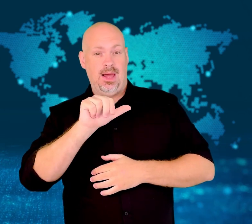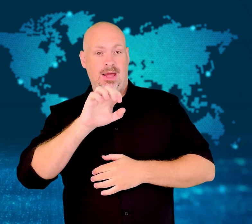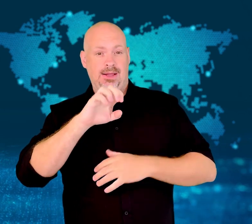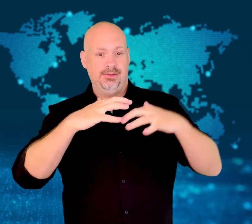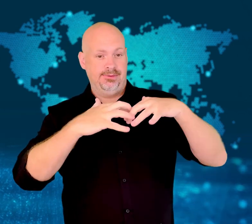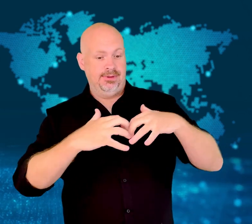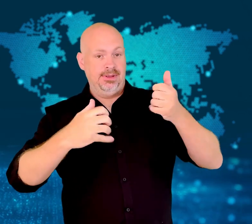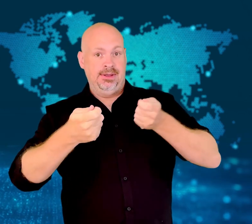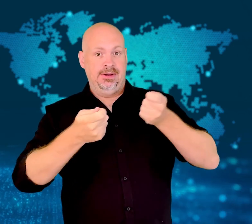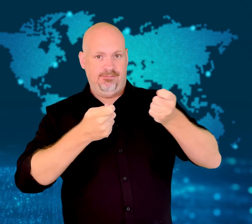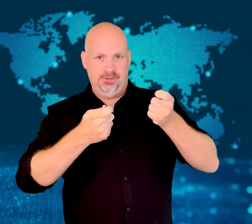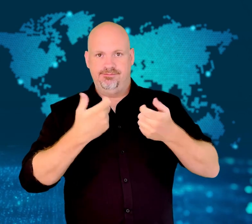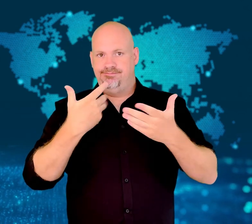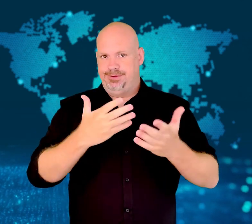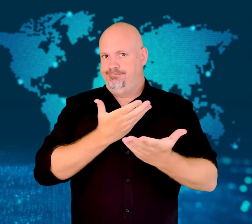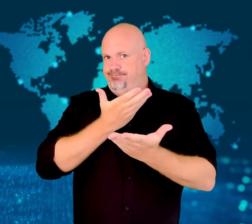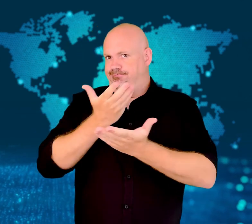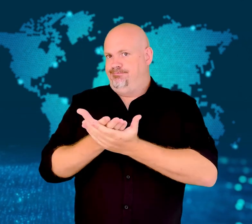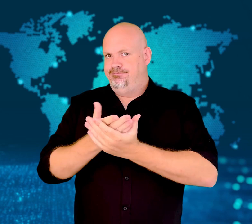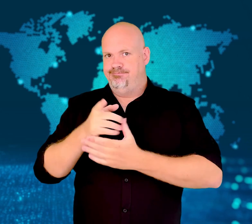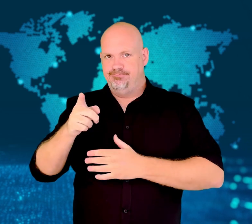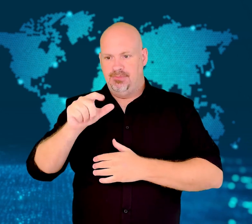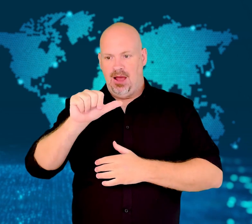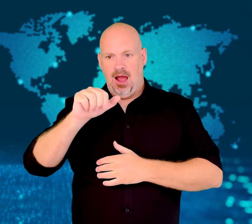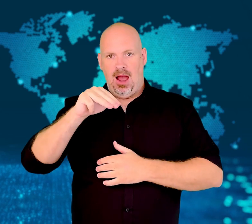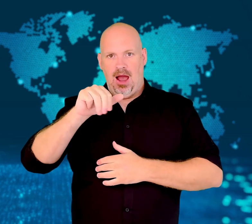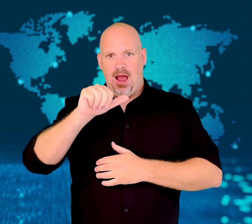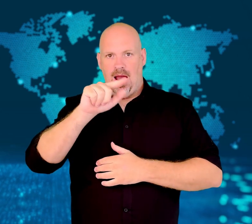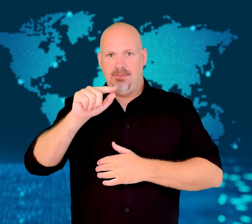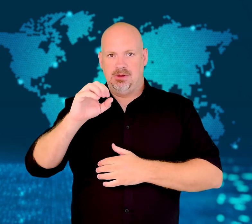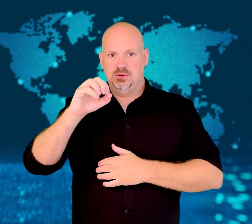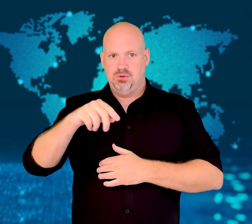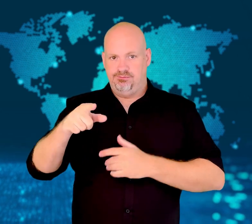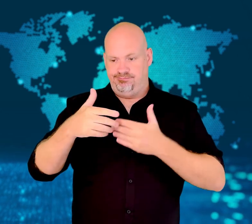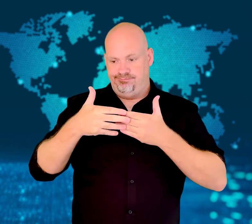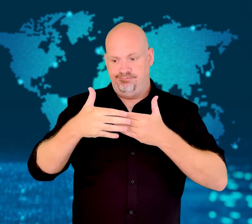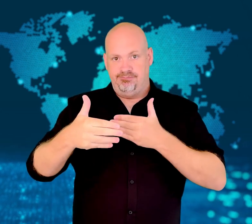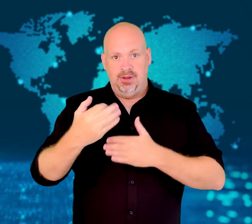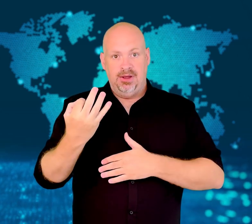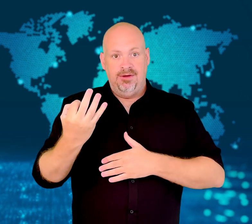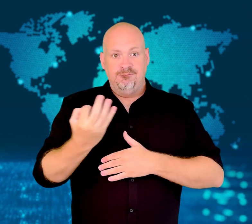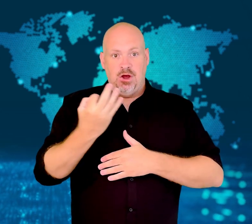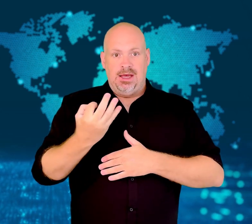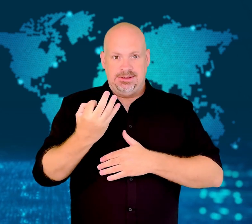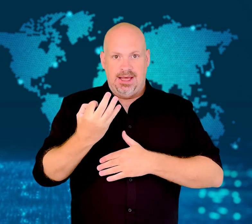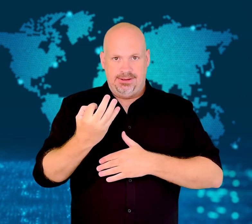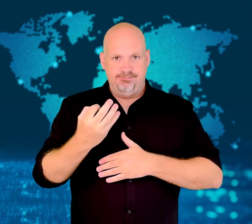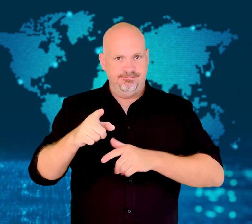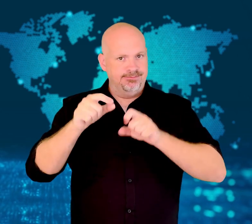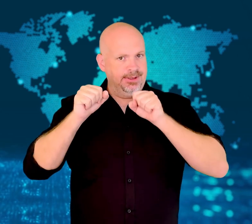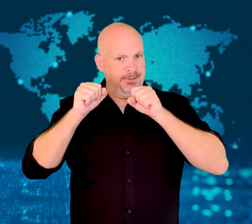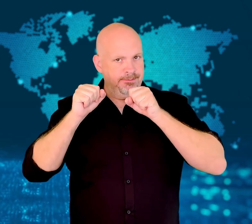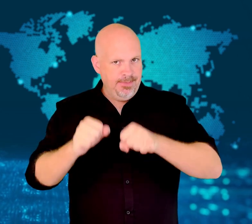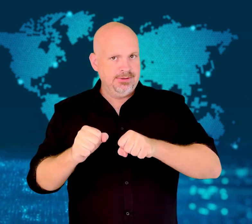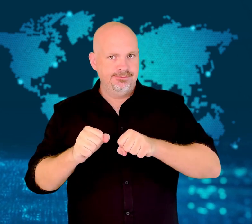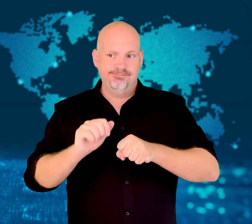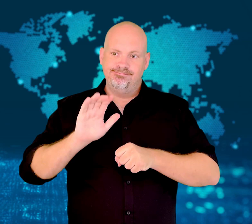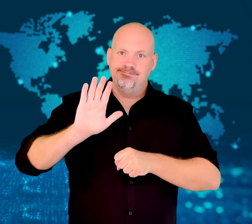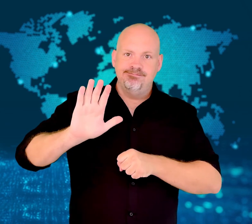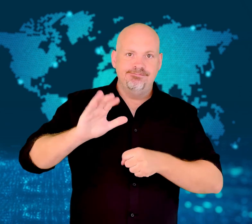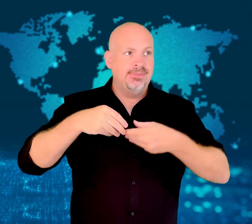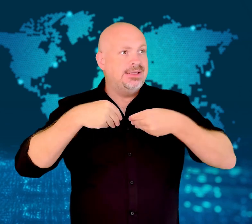The Emirati government gave the e-commerce company until this Friday